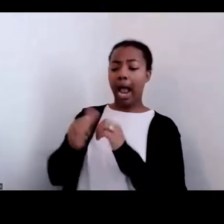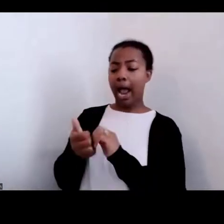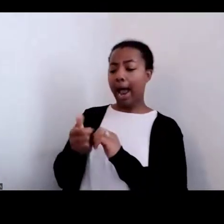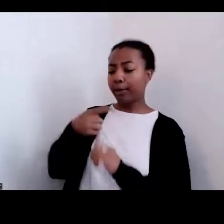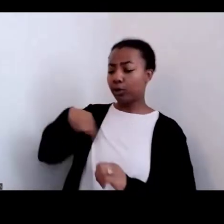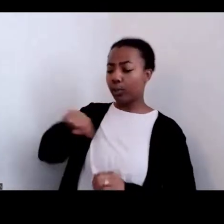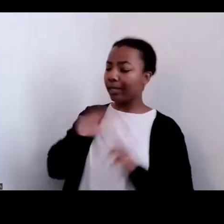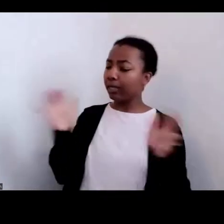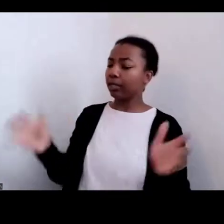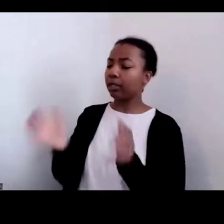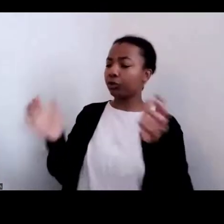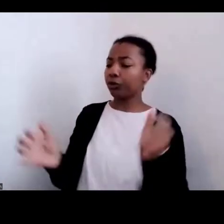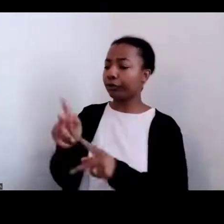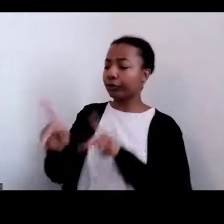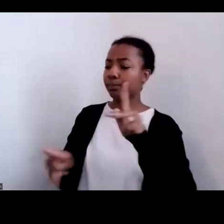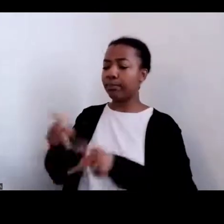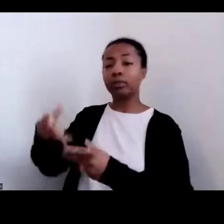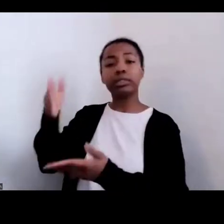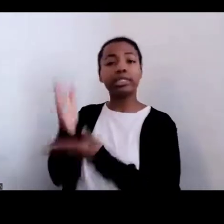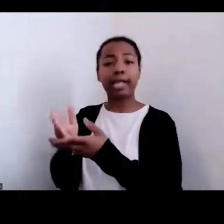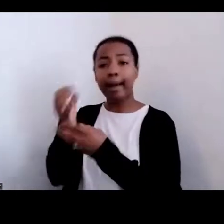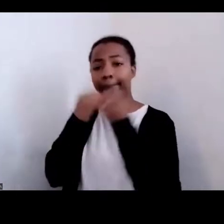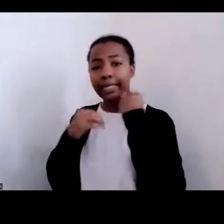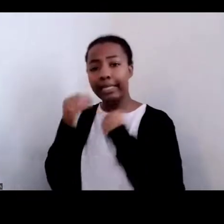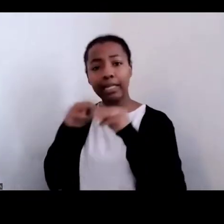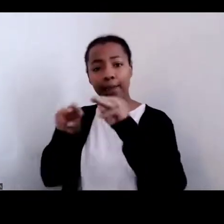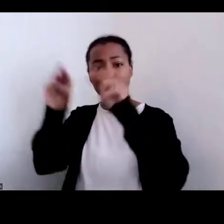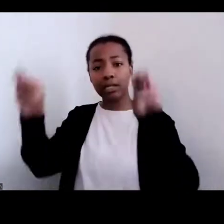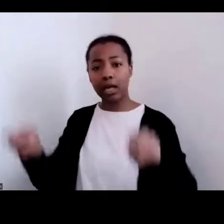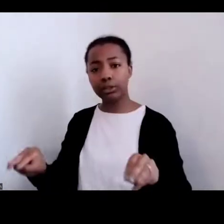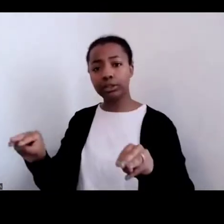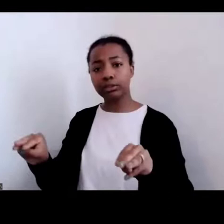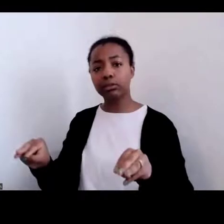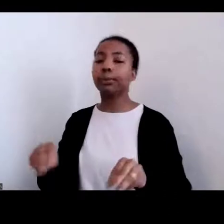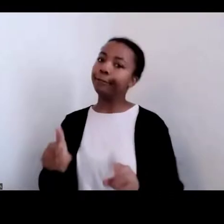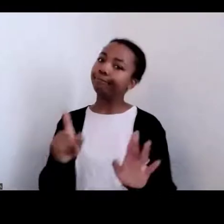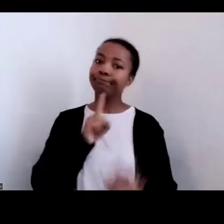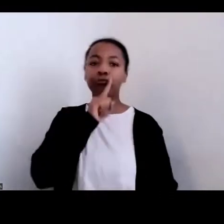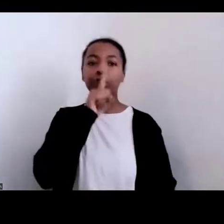When we think about the complexities of our lives and